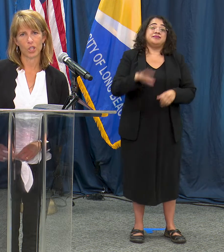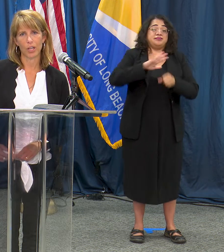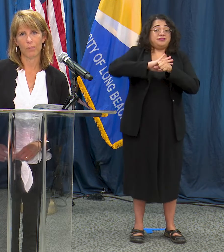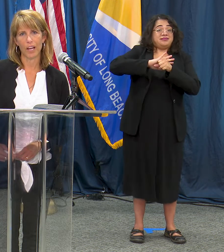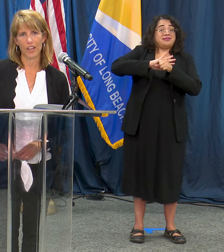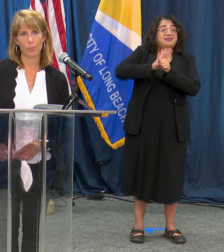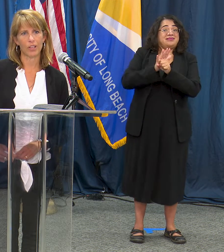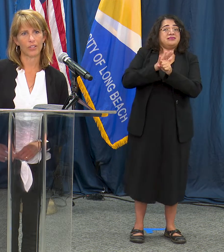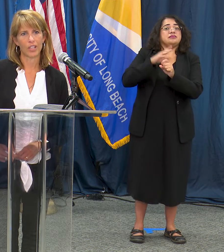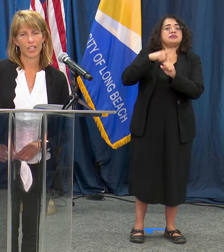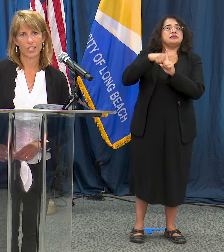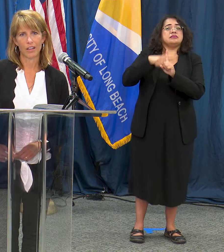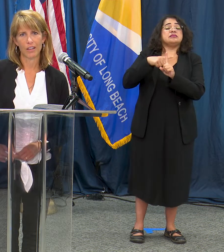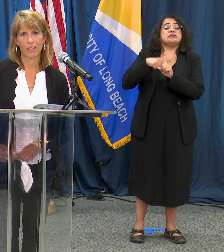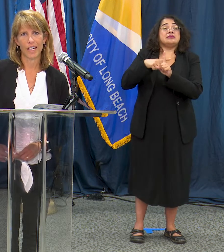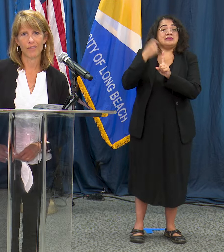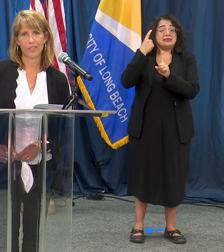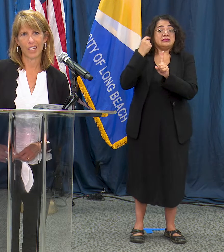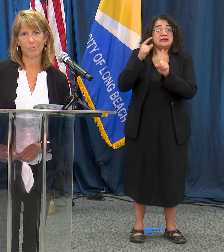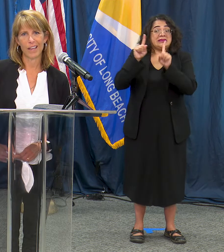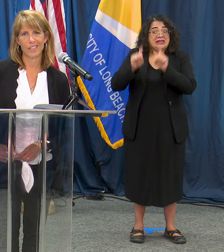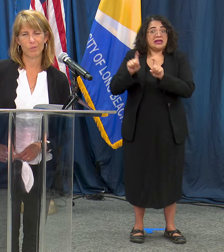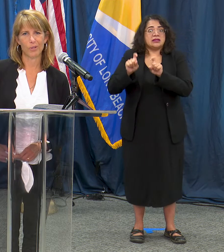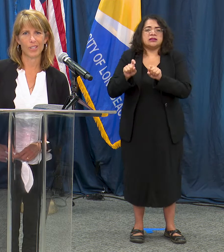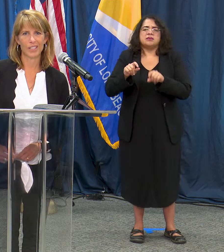showing up in the hospitals. So I've talked about this before is that